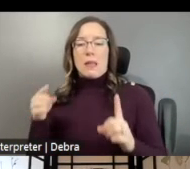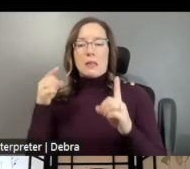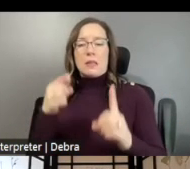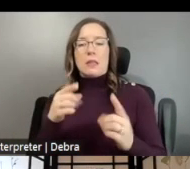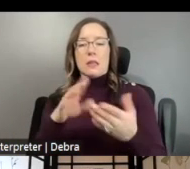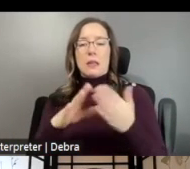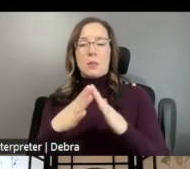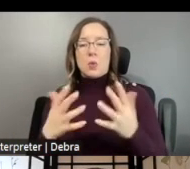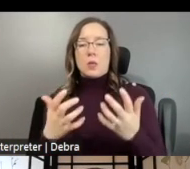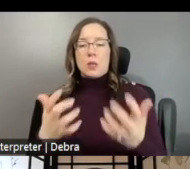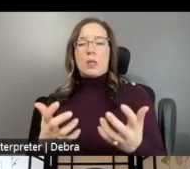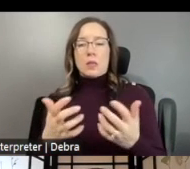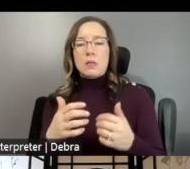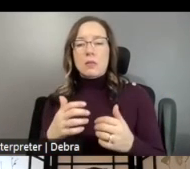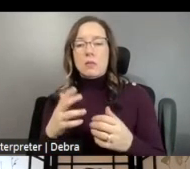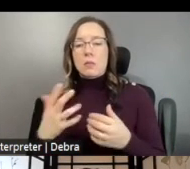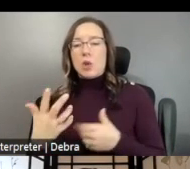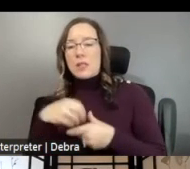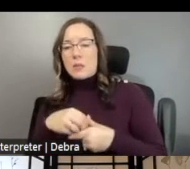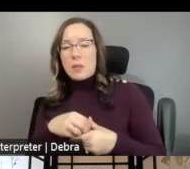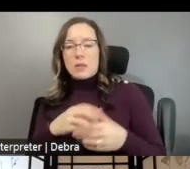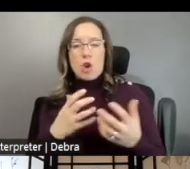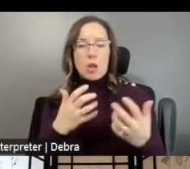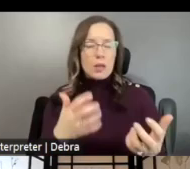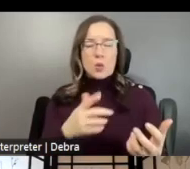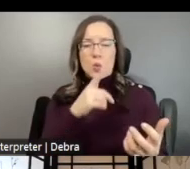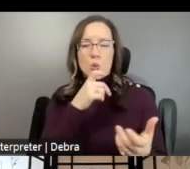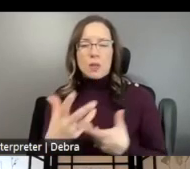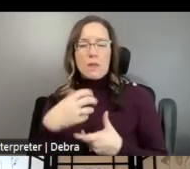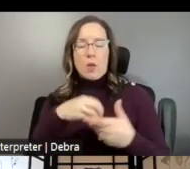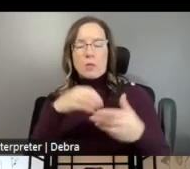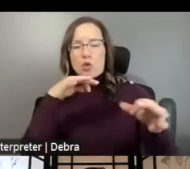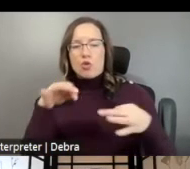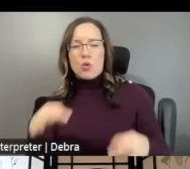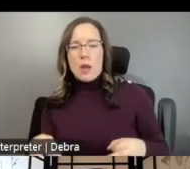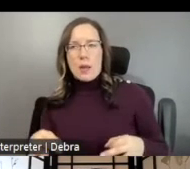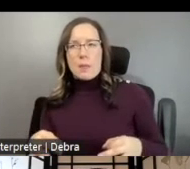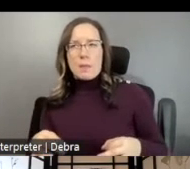PARTICIPANTS AND AUDIENCES THAT ARE INVOLVED IN THE PROJECT ACTIVITIES AND HOW THEY WILL